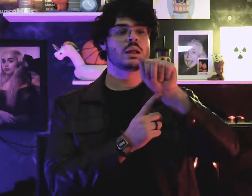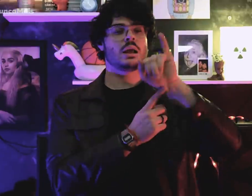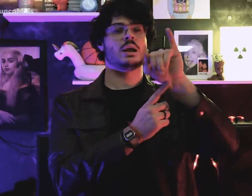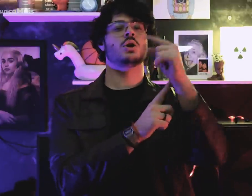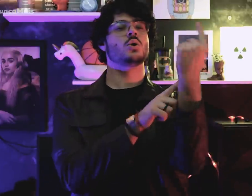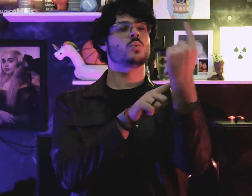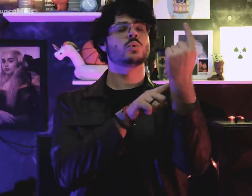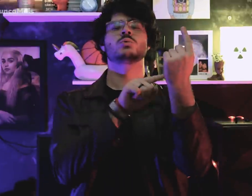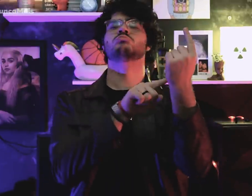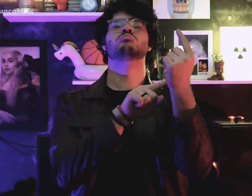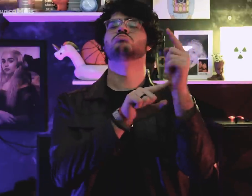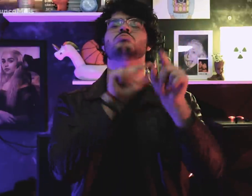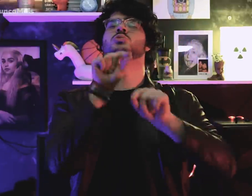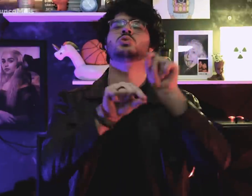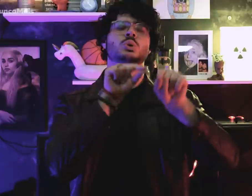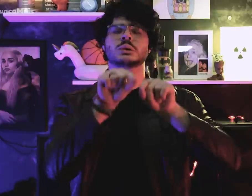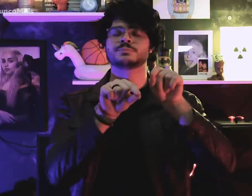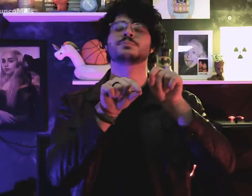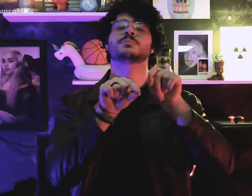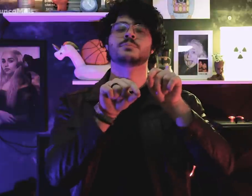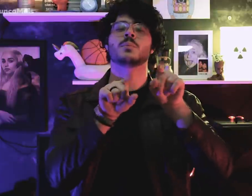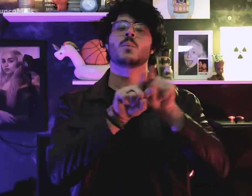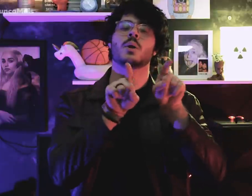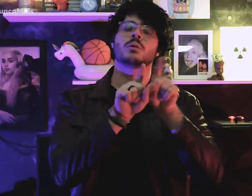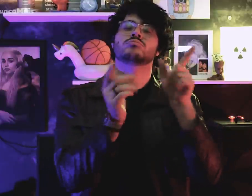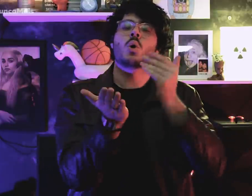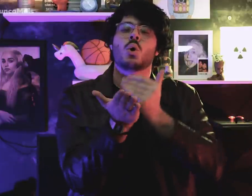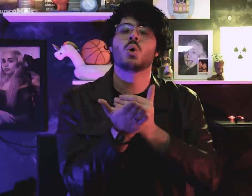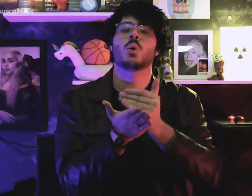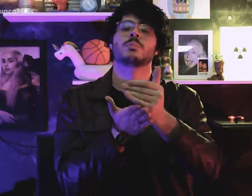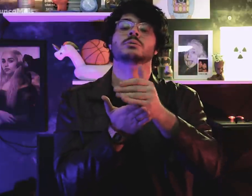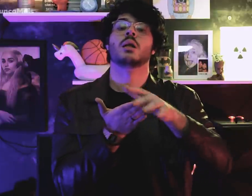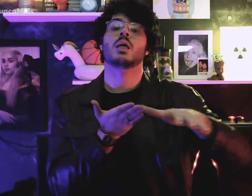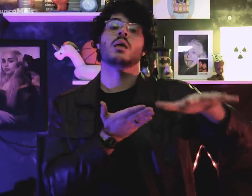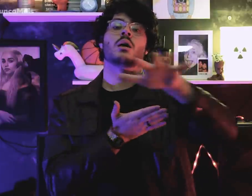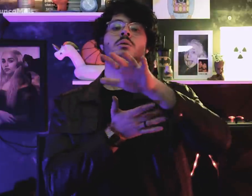AI-1 started…